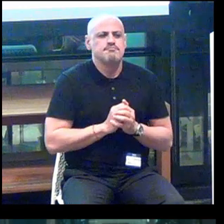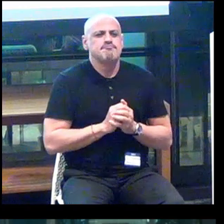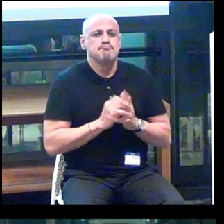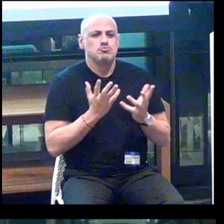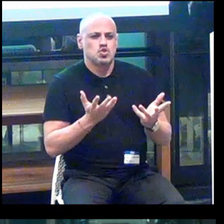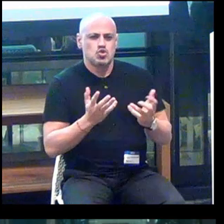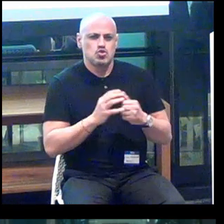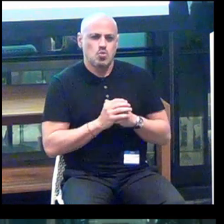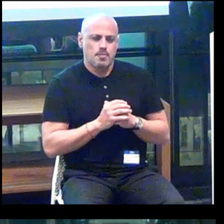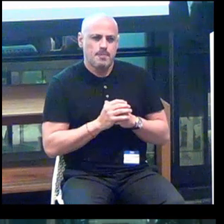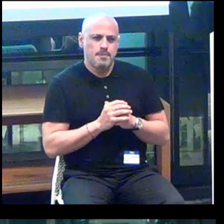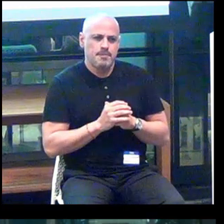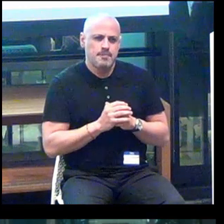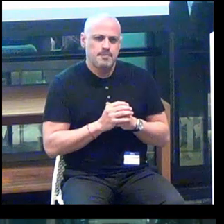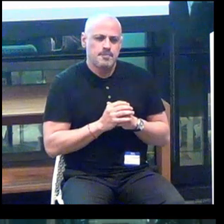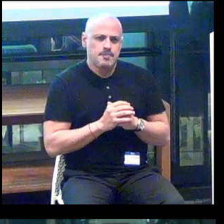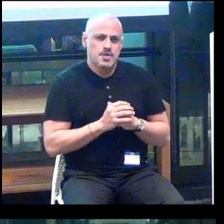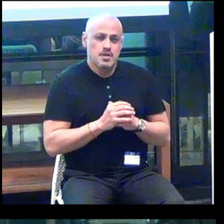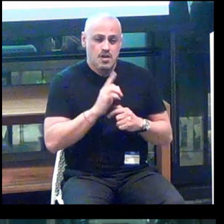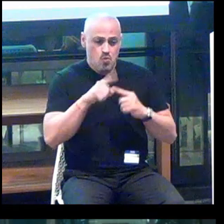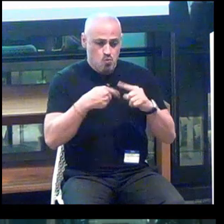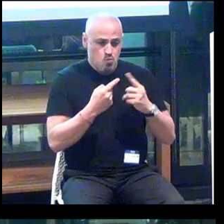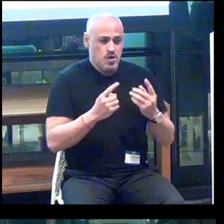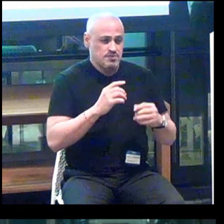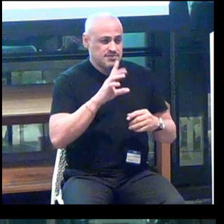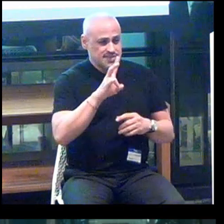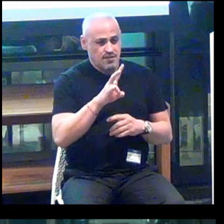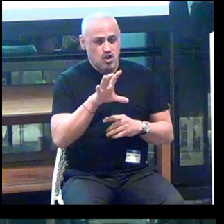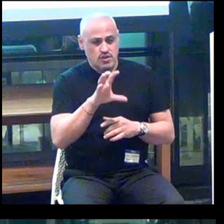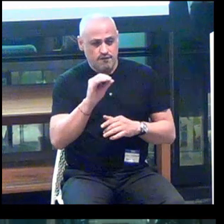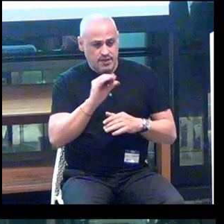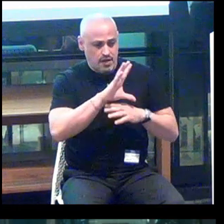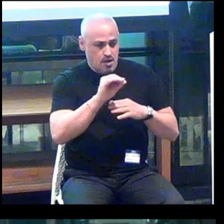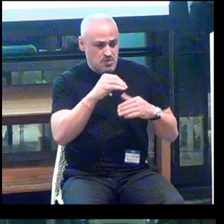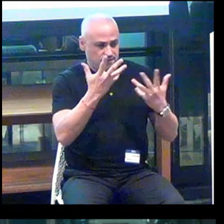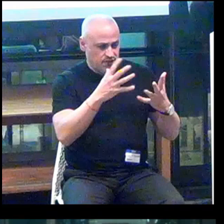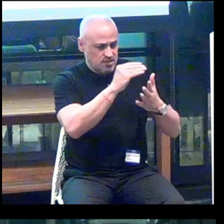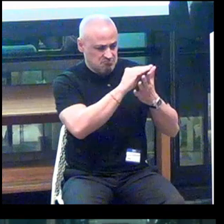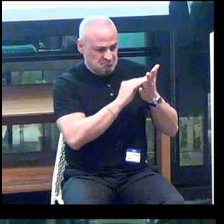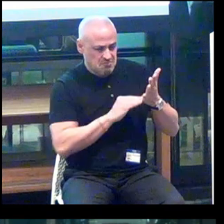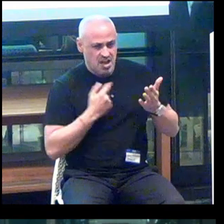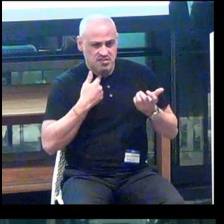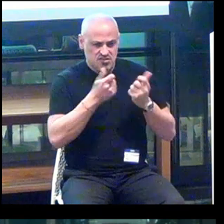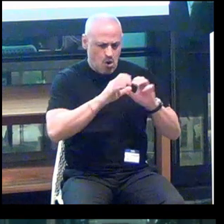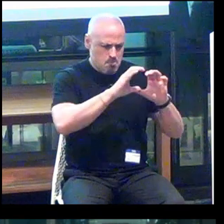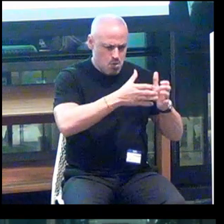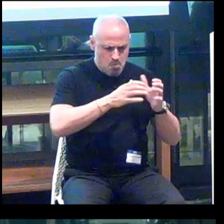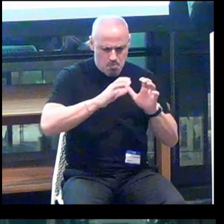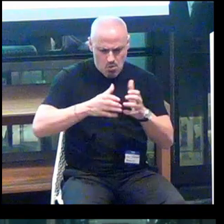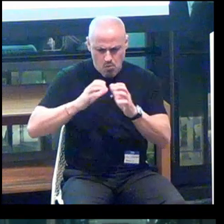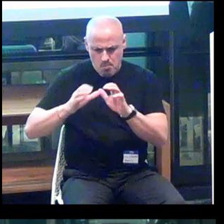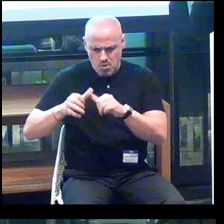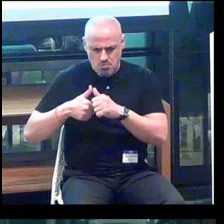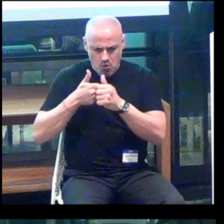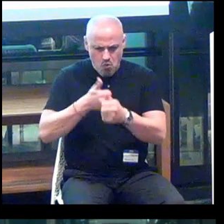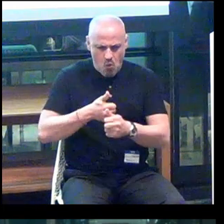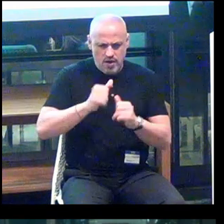So once we had the 750 companies, I started cataloging them, according to the community